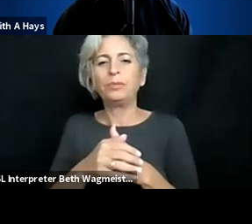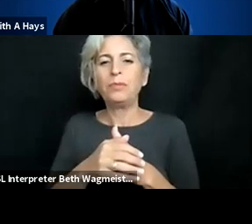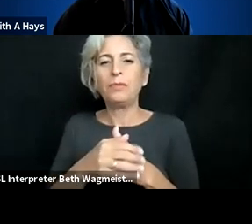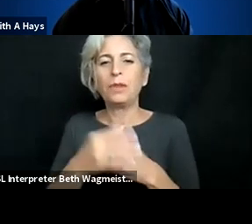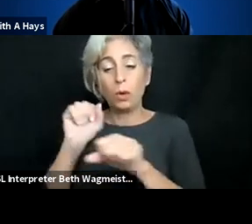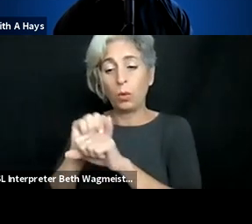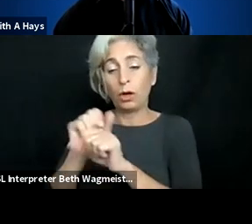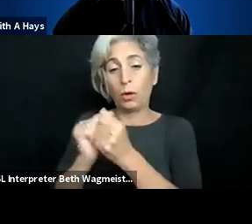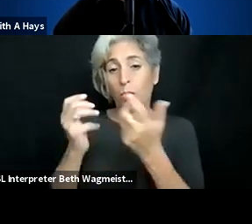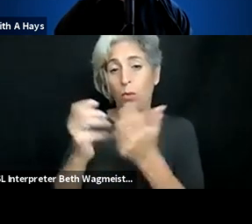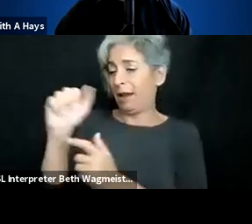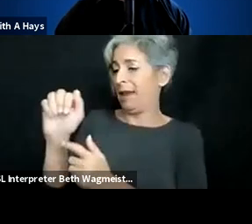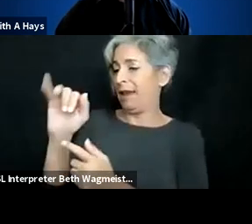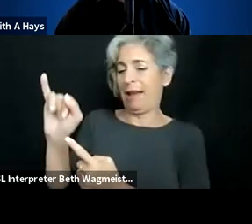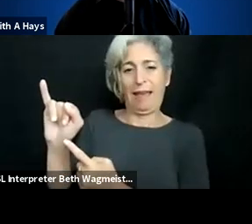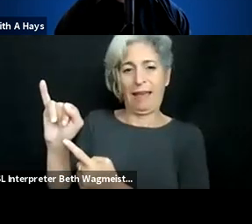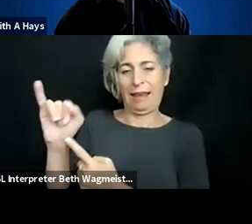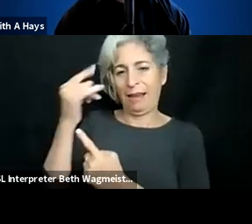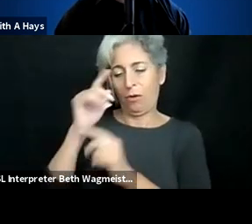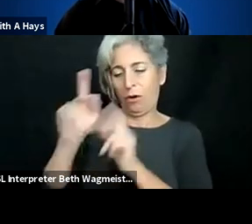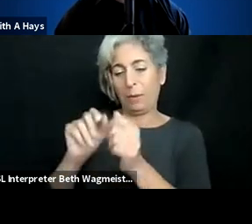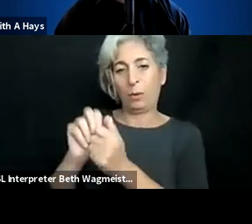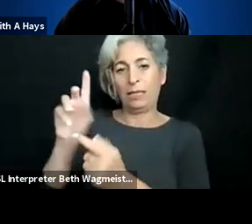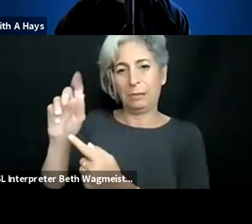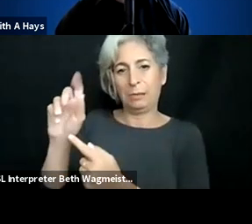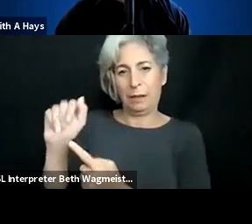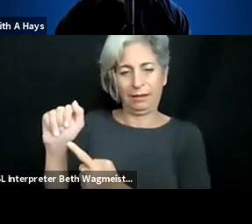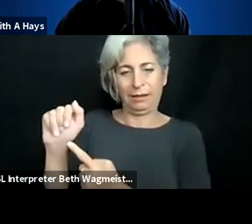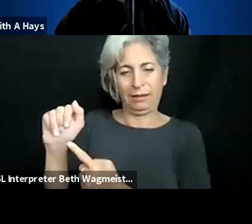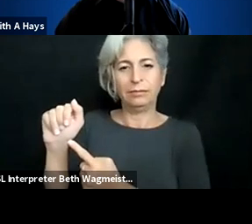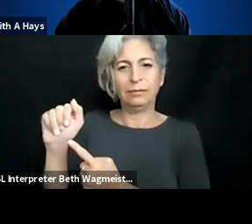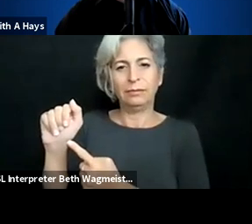the international Telecommunication Union. One of our work items